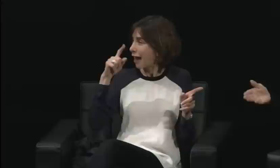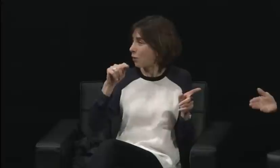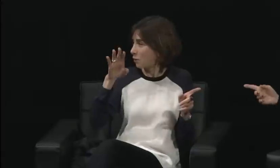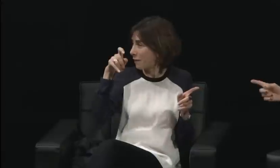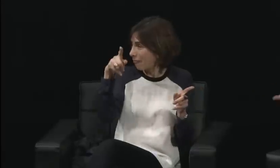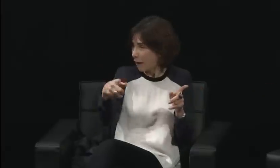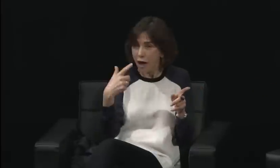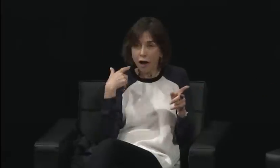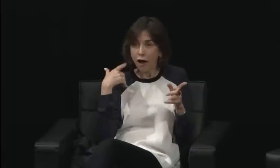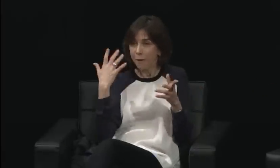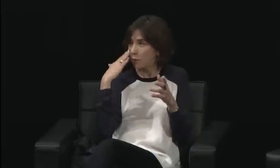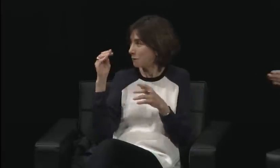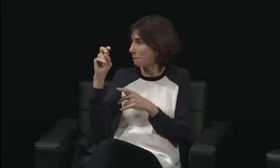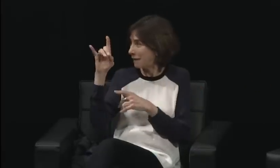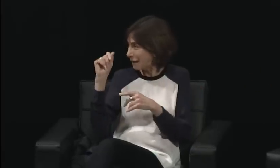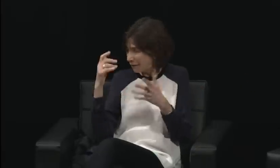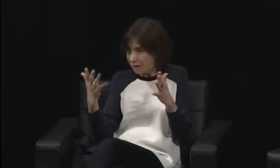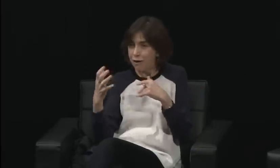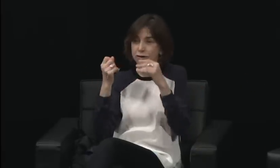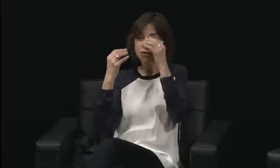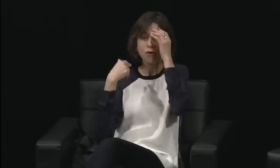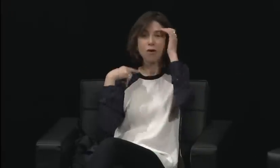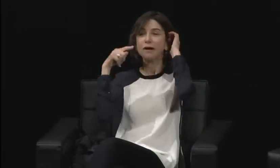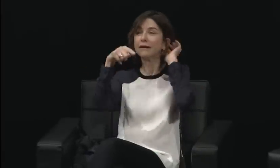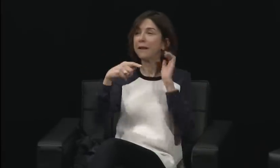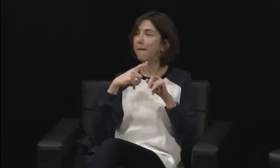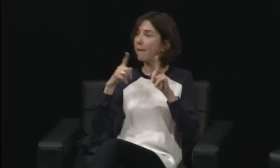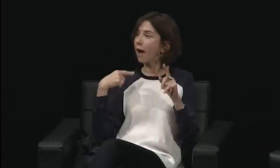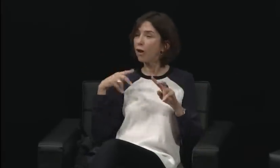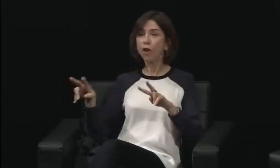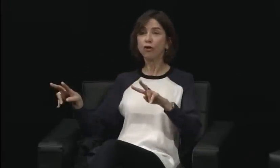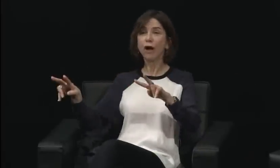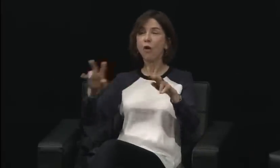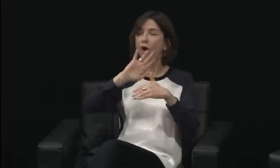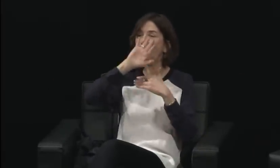And we were concerned about how